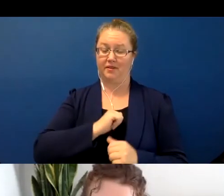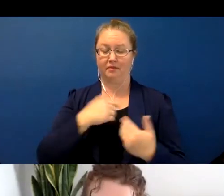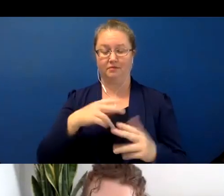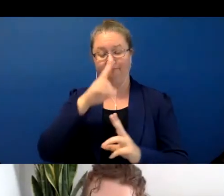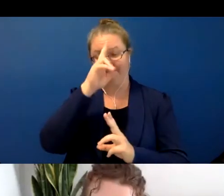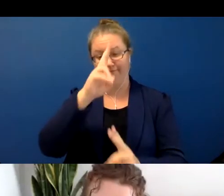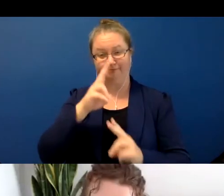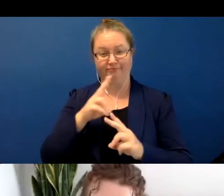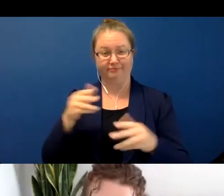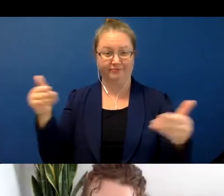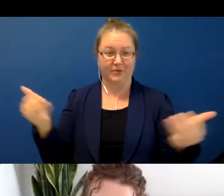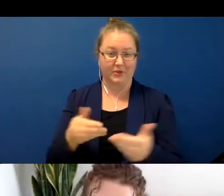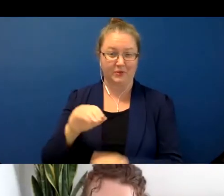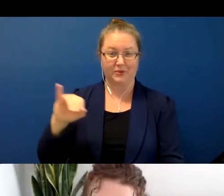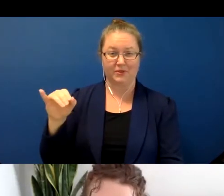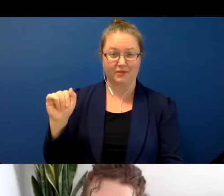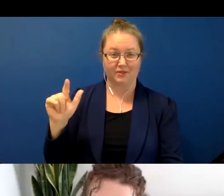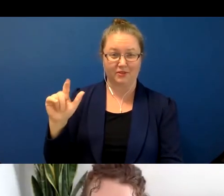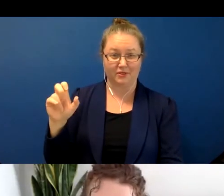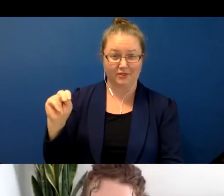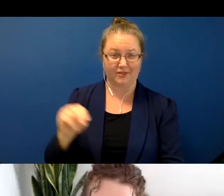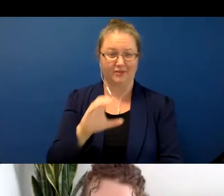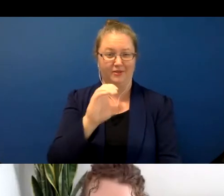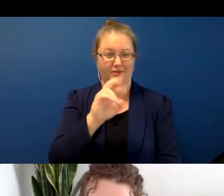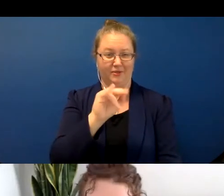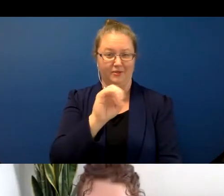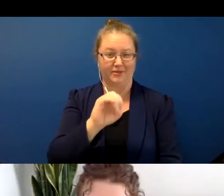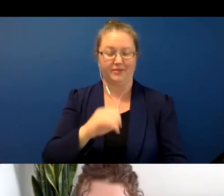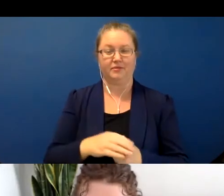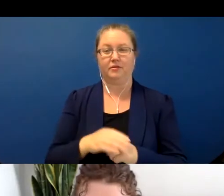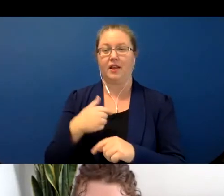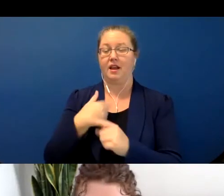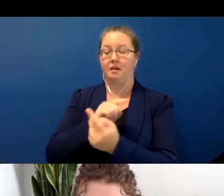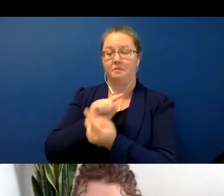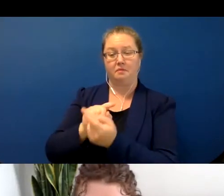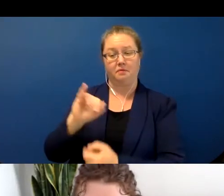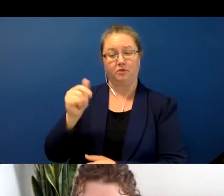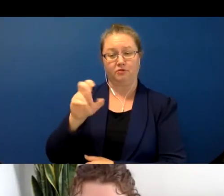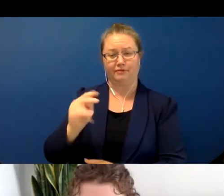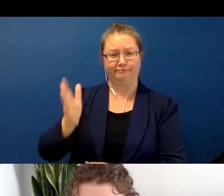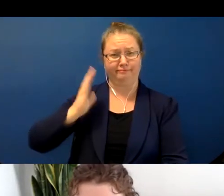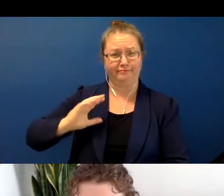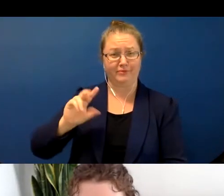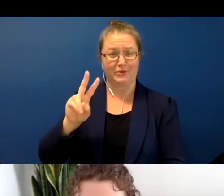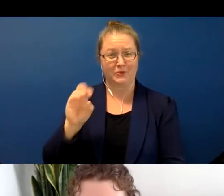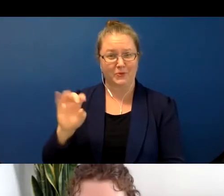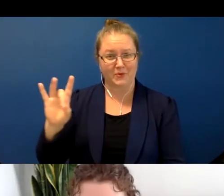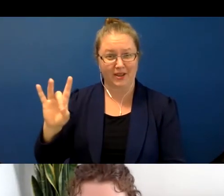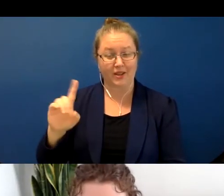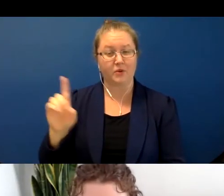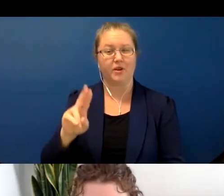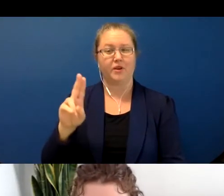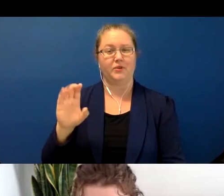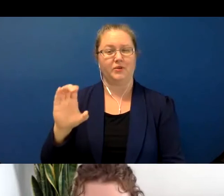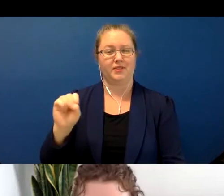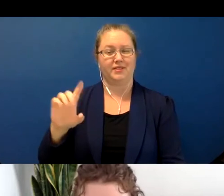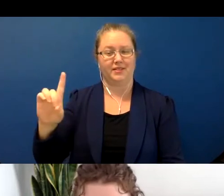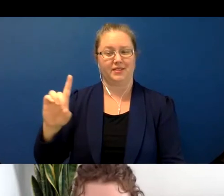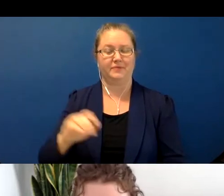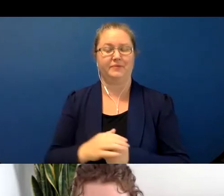and Corrine. I first met Jalon in 2008 at UCSB where we were students together and we